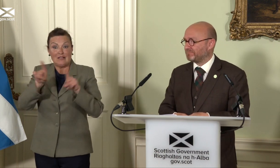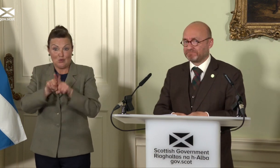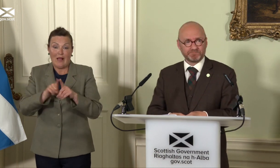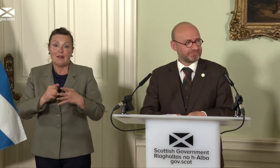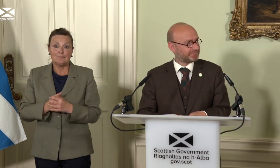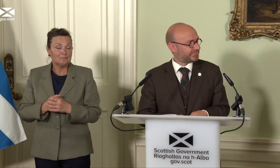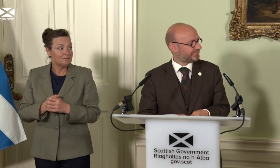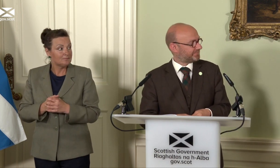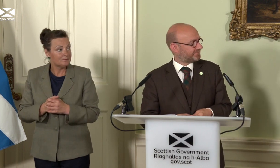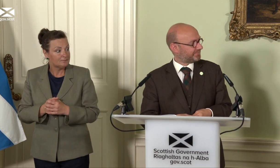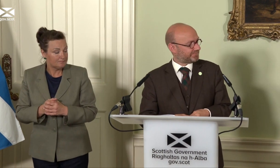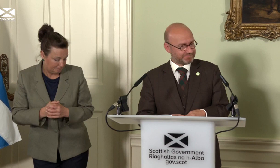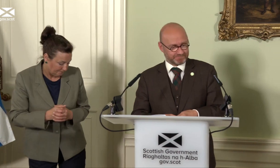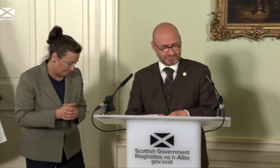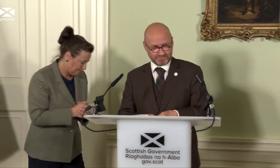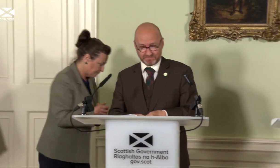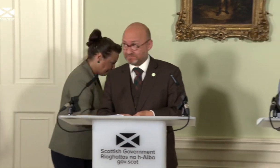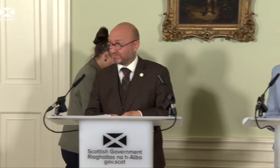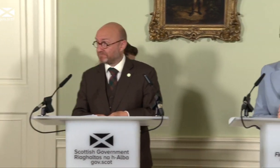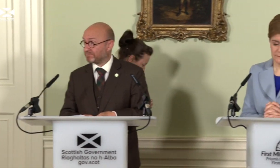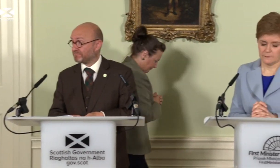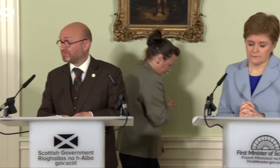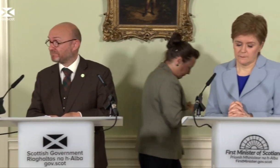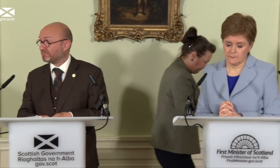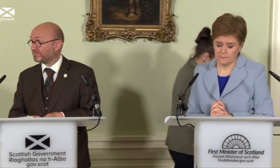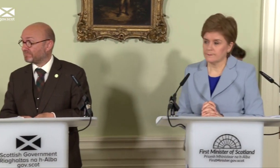Ok, Colin Mackay. You have said you have contacted